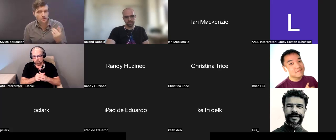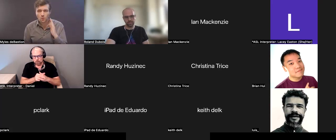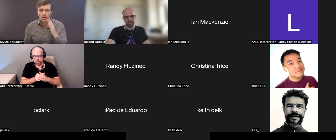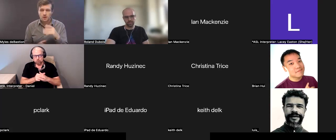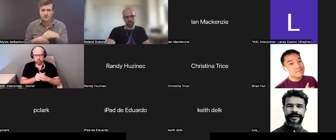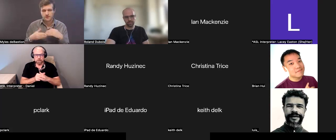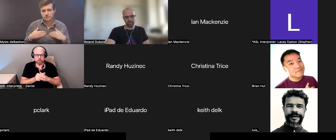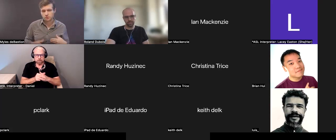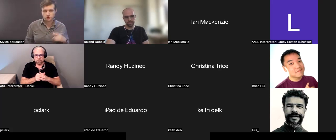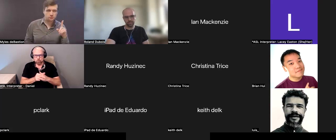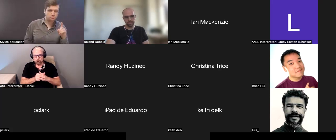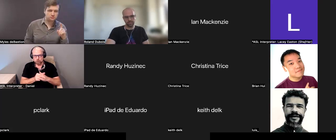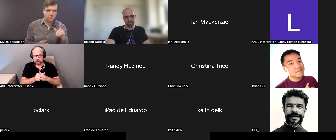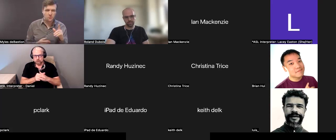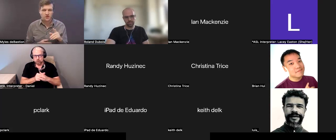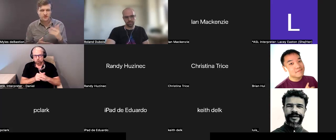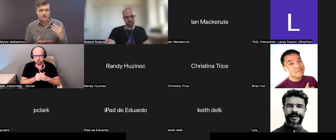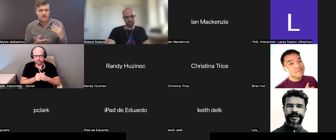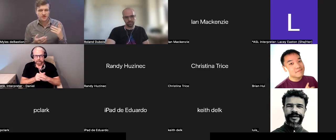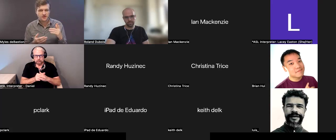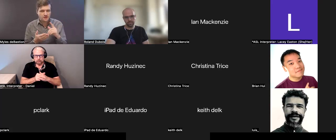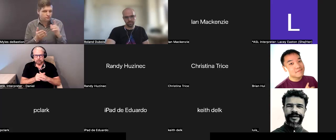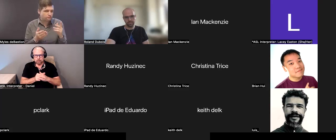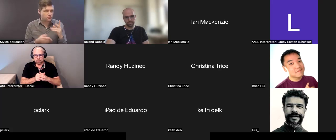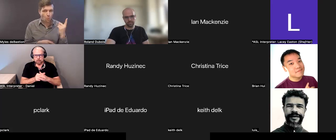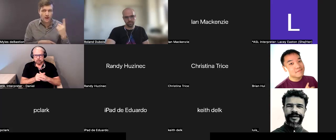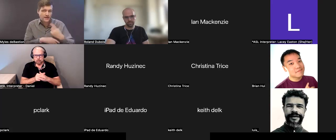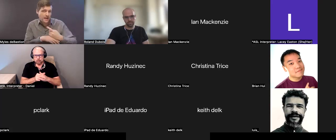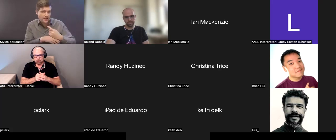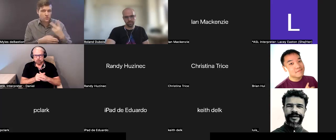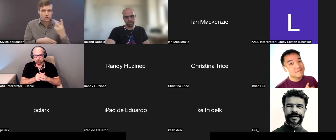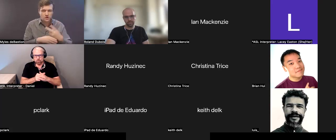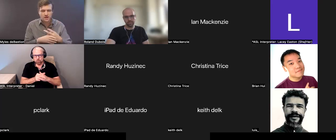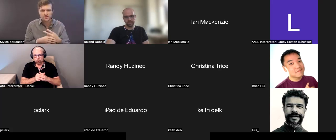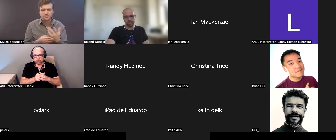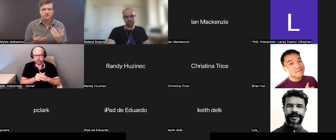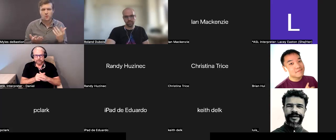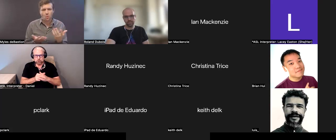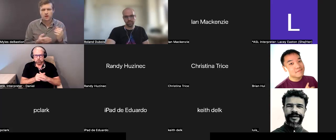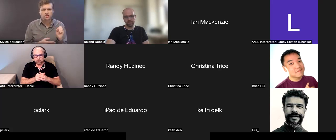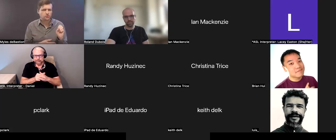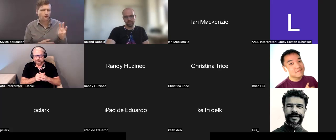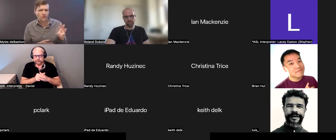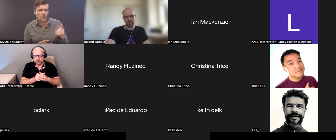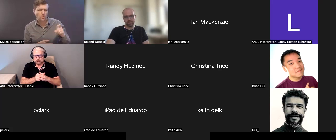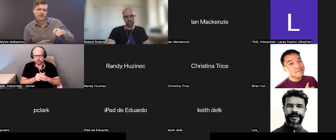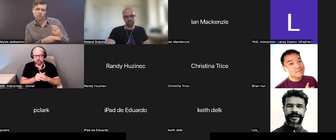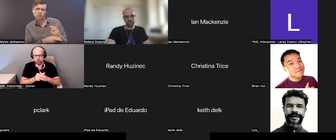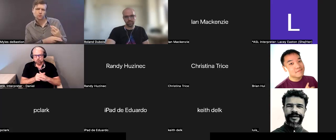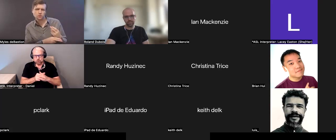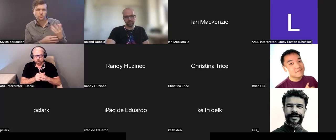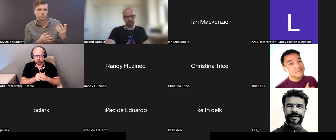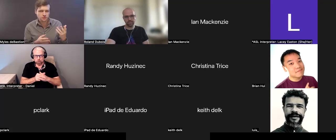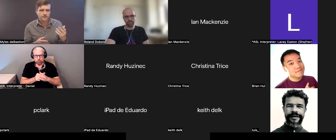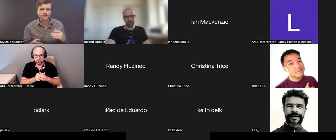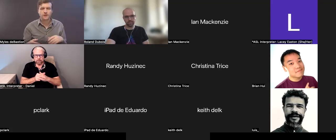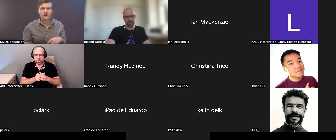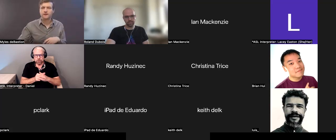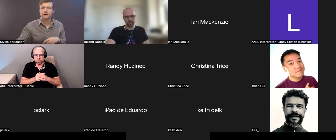like? Would it be network/Internet only? For one day, two days? What software would we need to use?